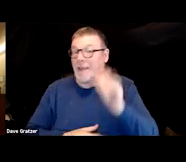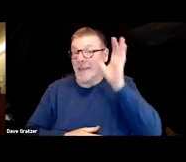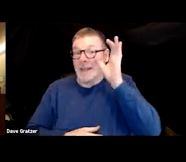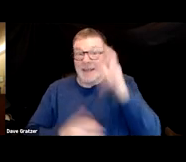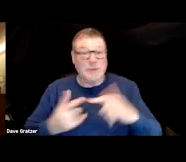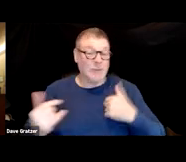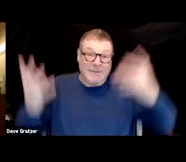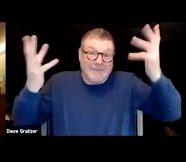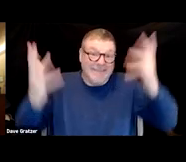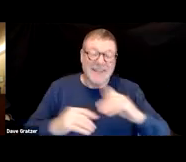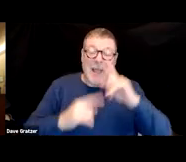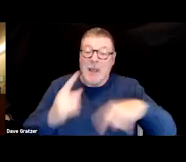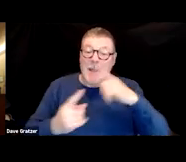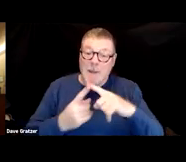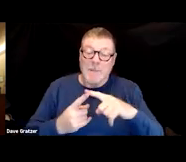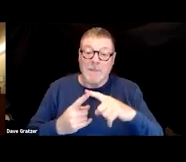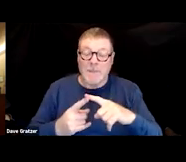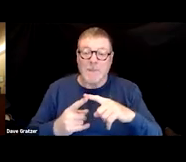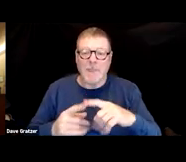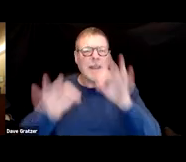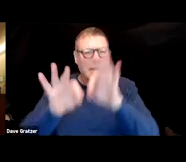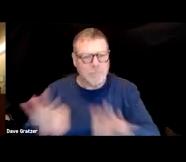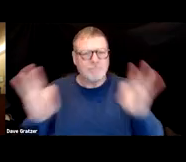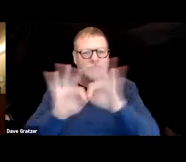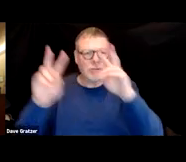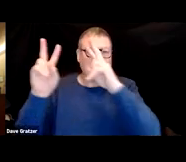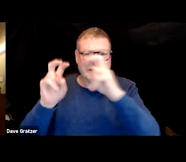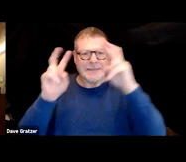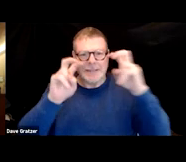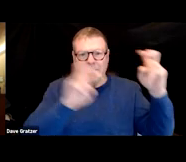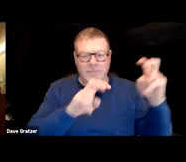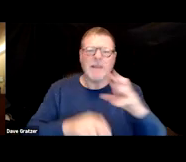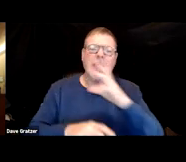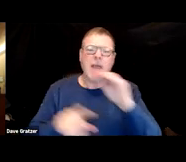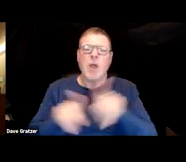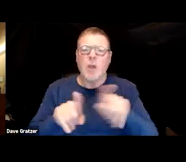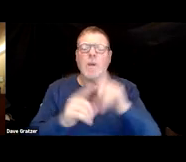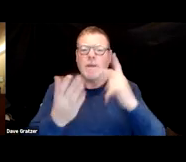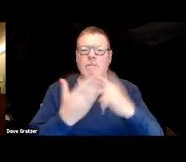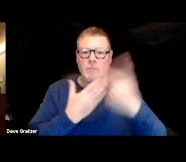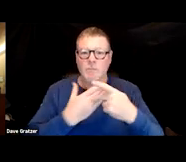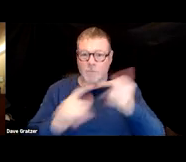about you know, about pertinent medical topics and also about the program in itself.